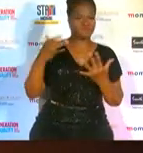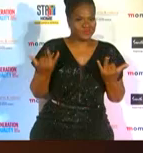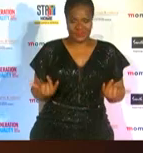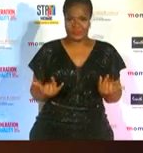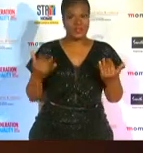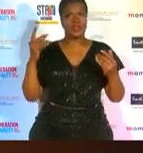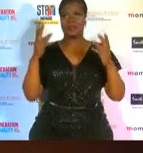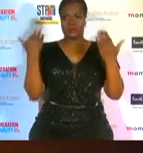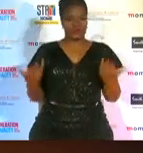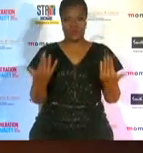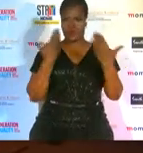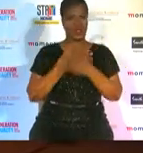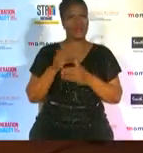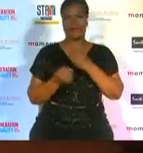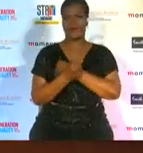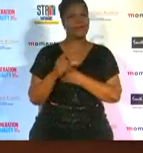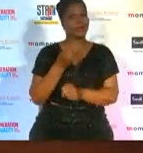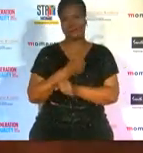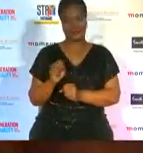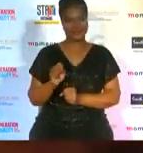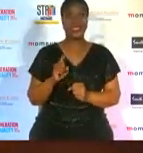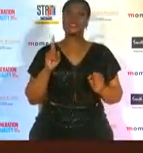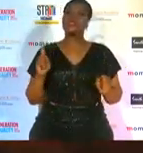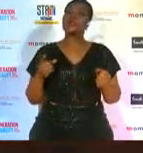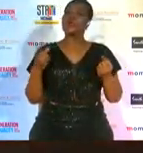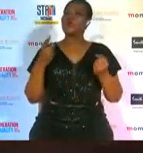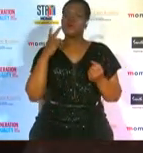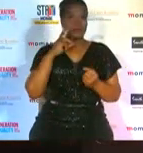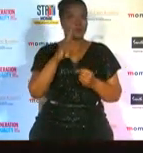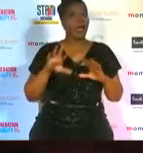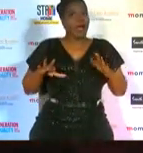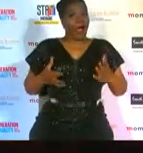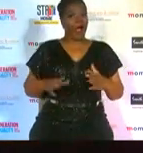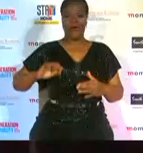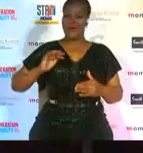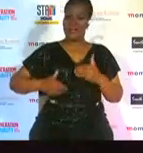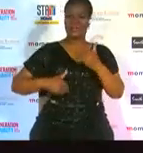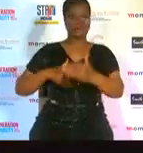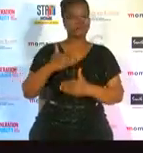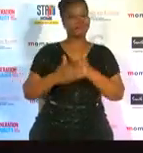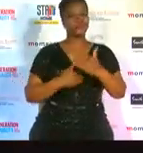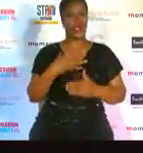that's tuning in it's been an incredible night and we've seen how the ladies have continued to own their success tonight